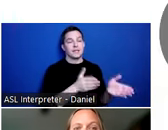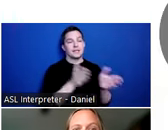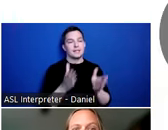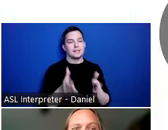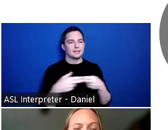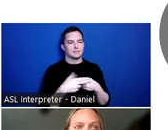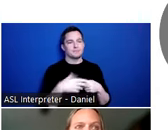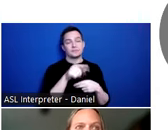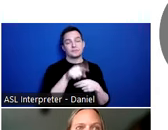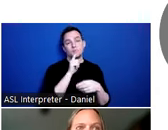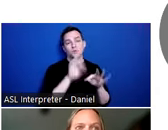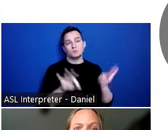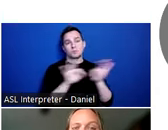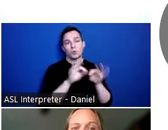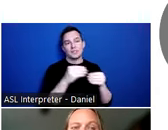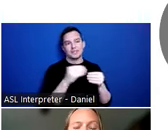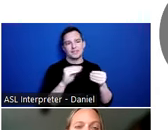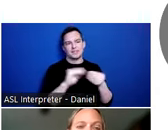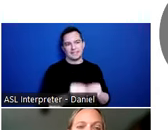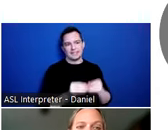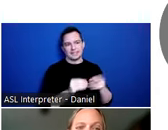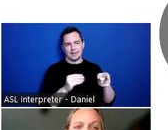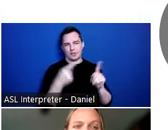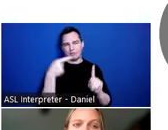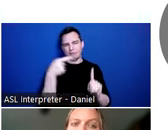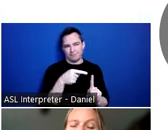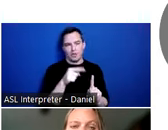This is a really important statistic that I like to point out. When the research looked into folks